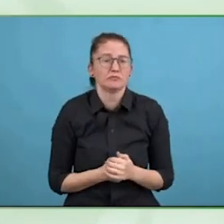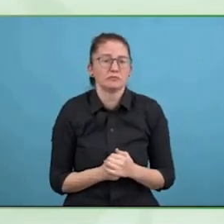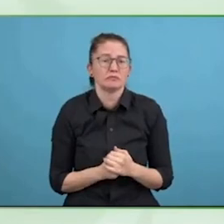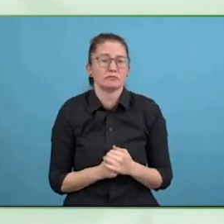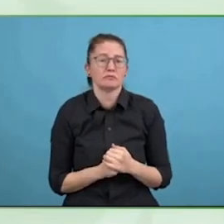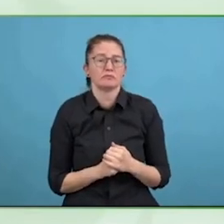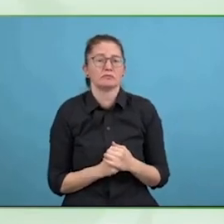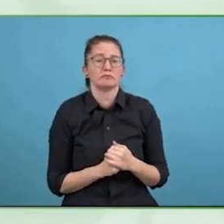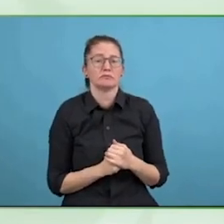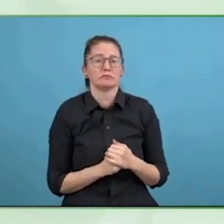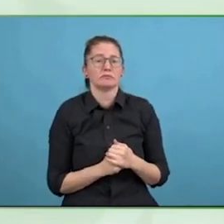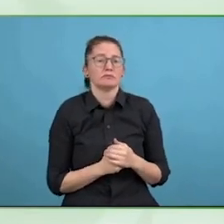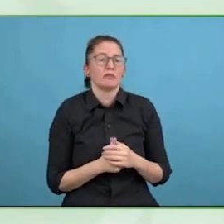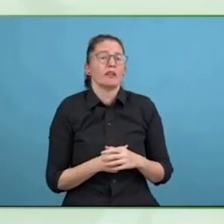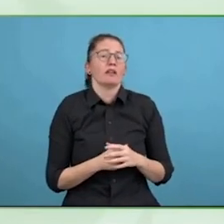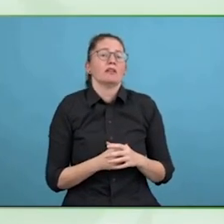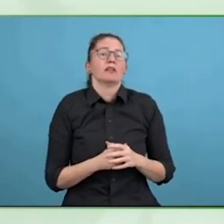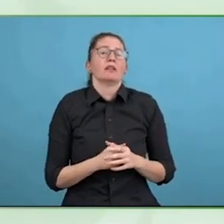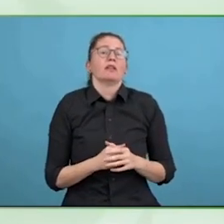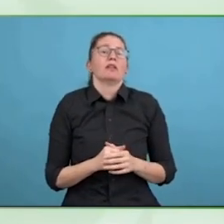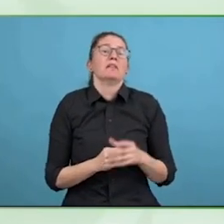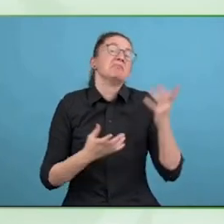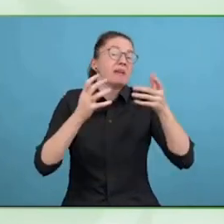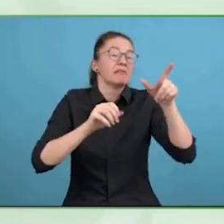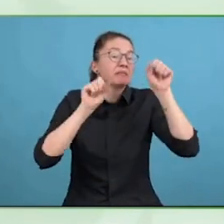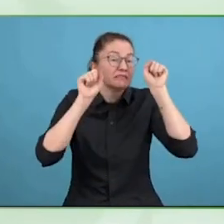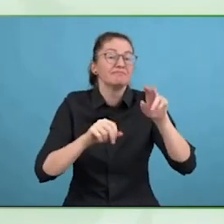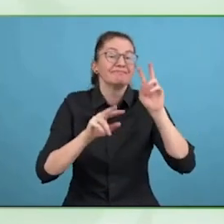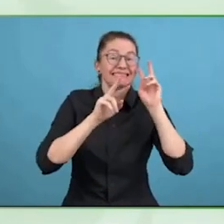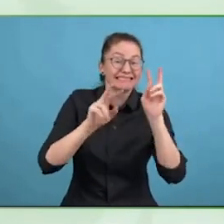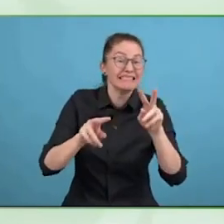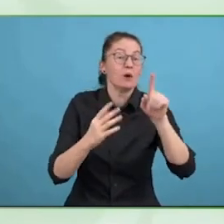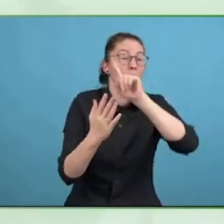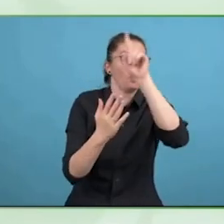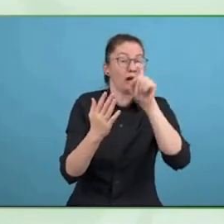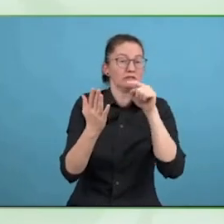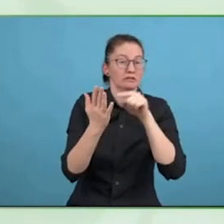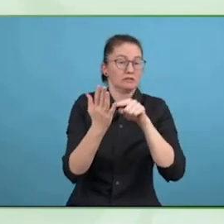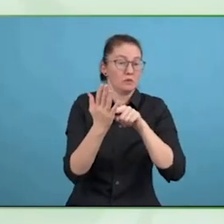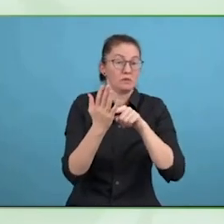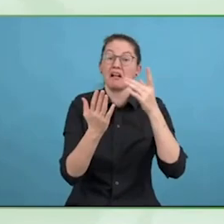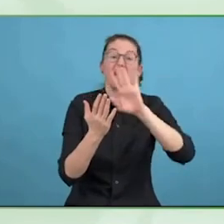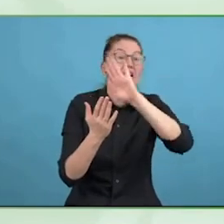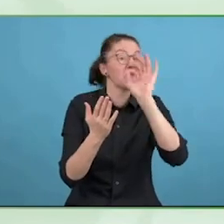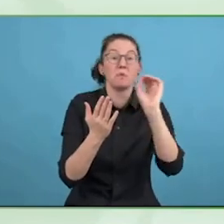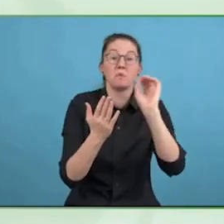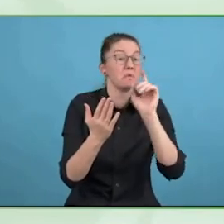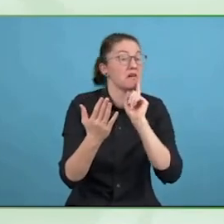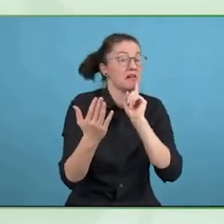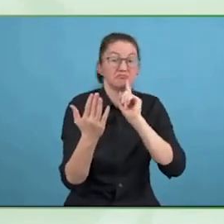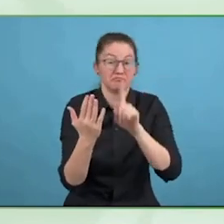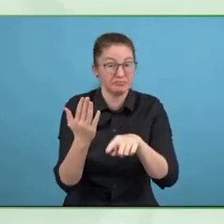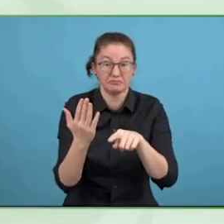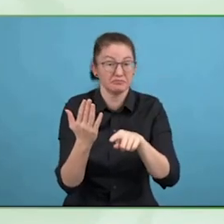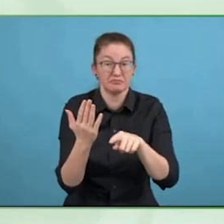can use it, it is mostly for the company operations around the world